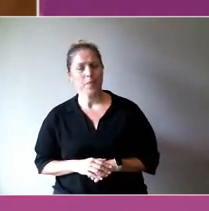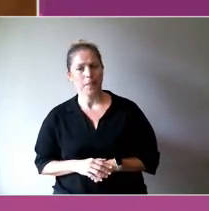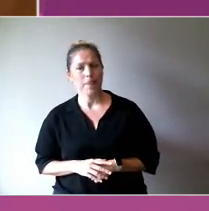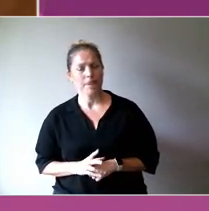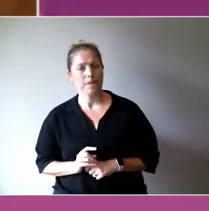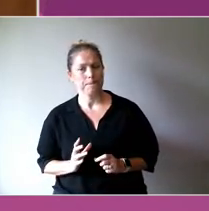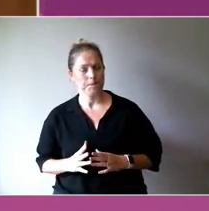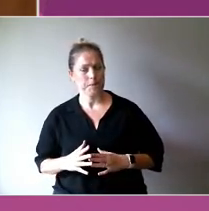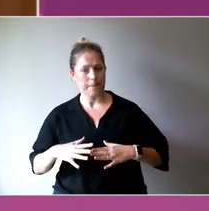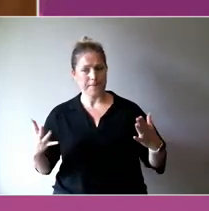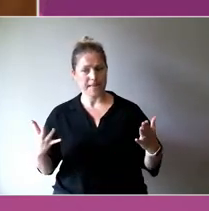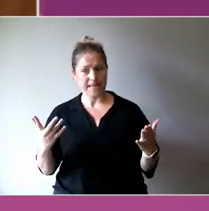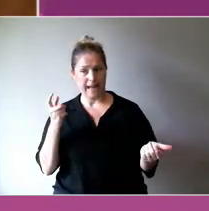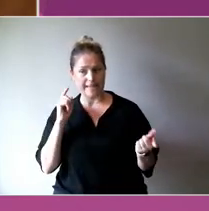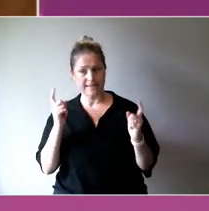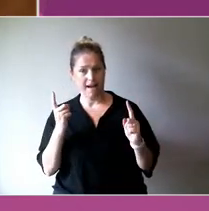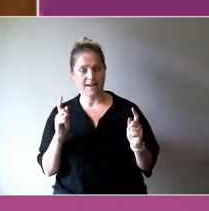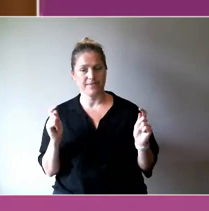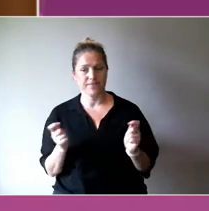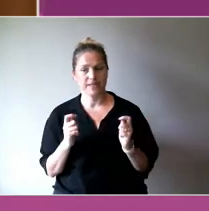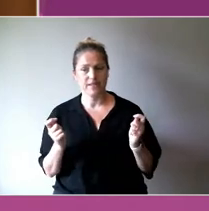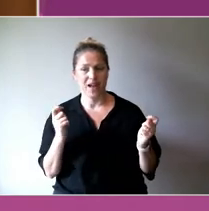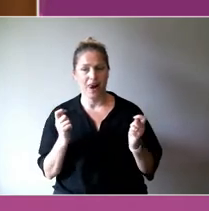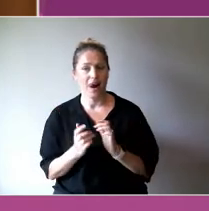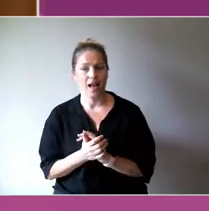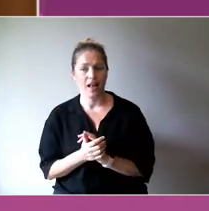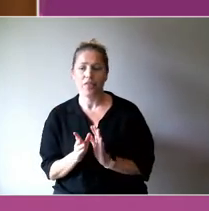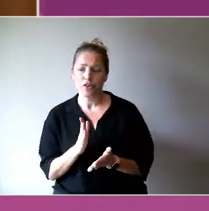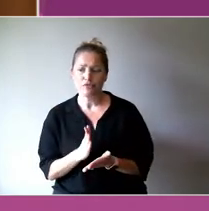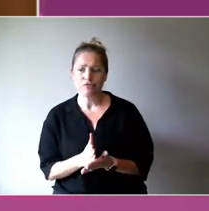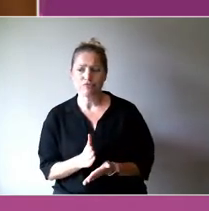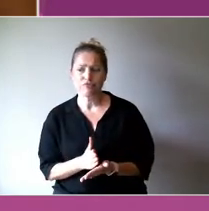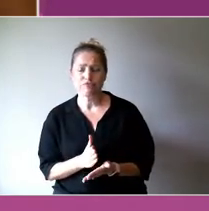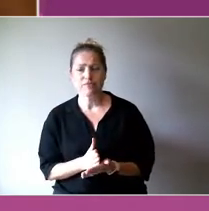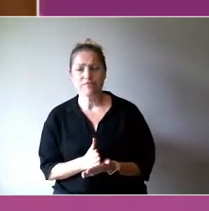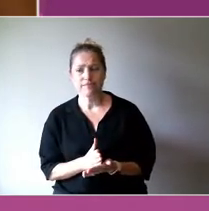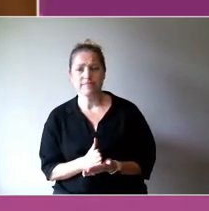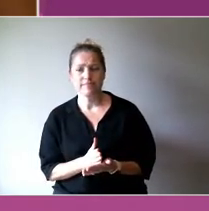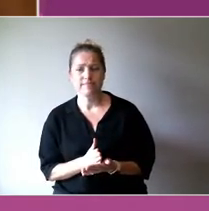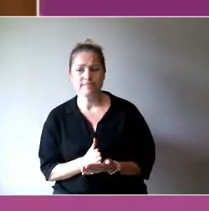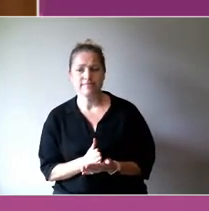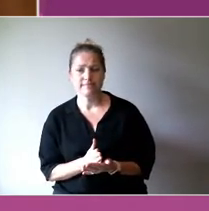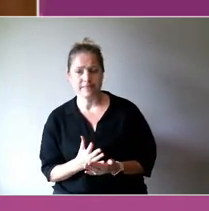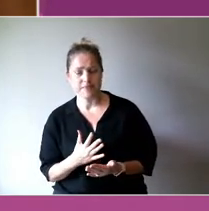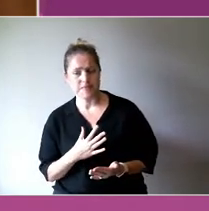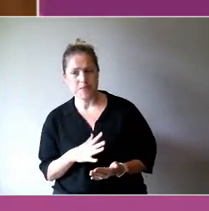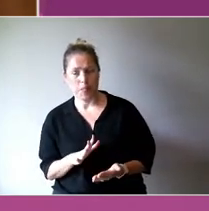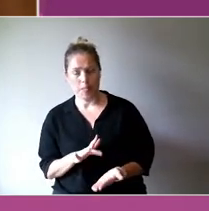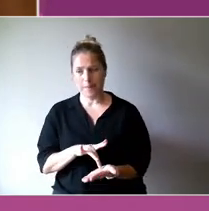Festival, and the idea of that was to really explore that middle ground of what happens